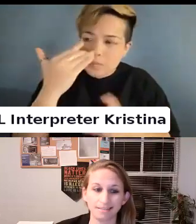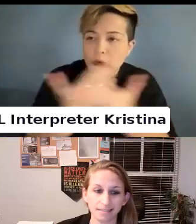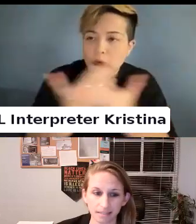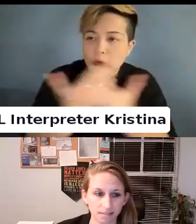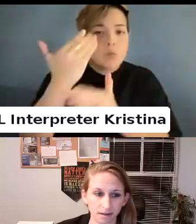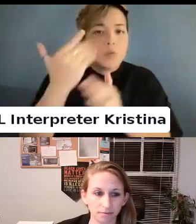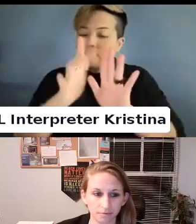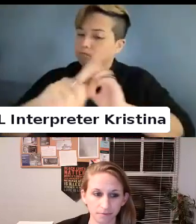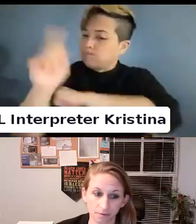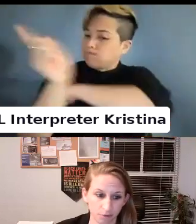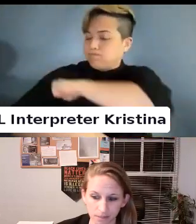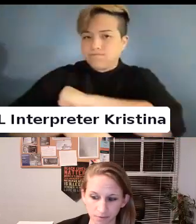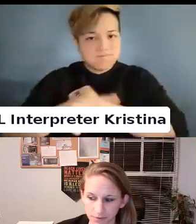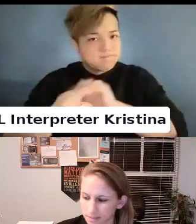the existence of trans folks.